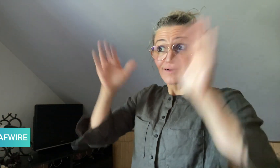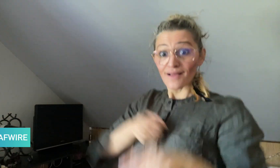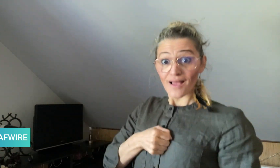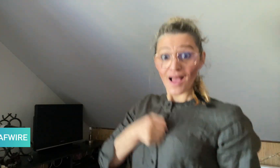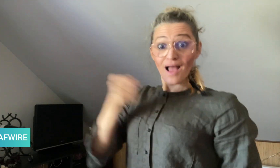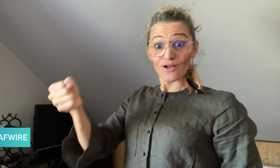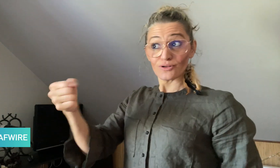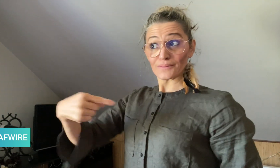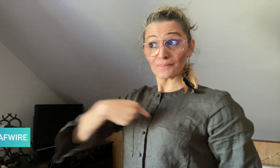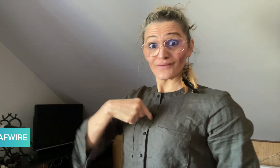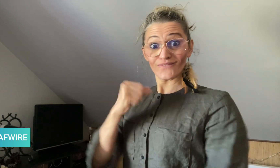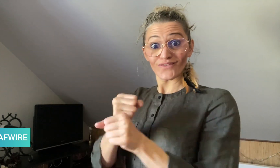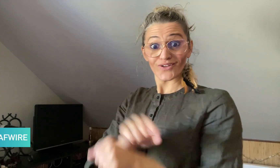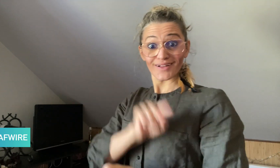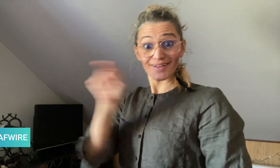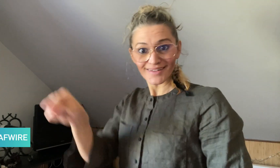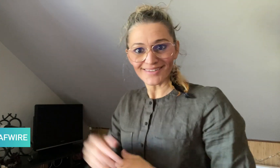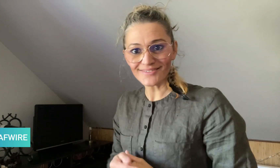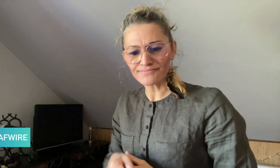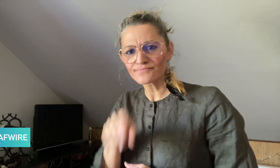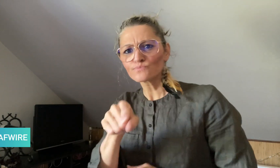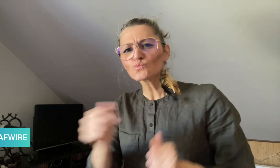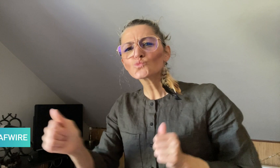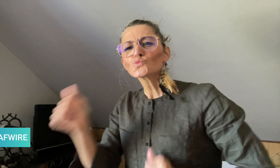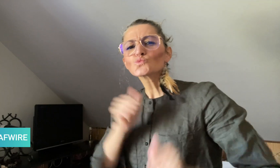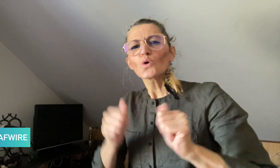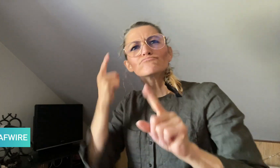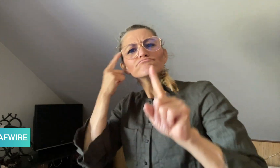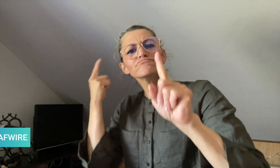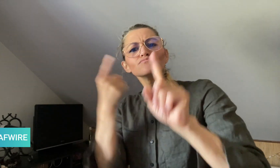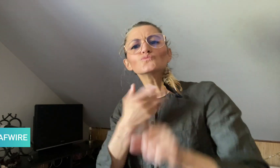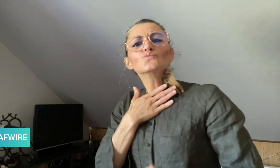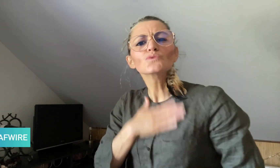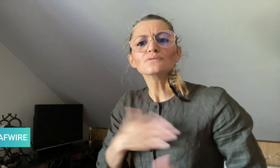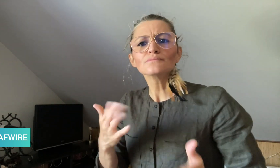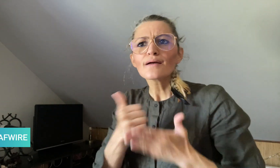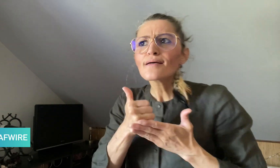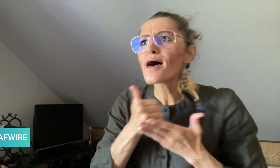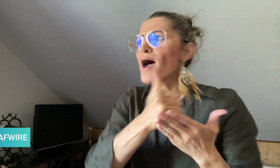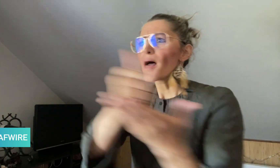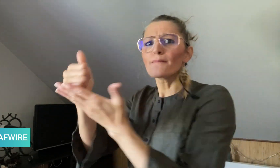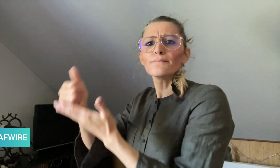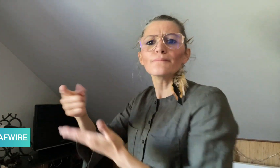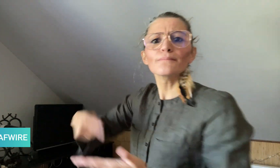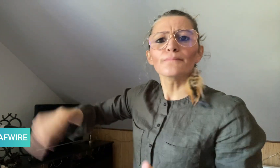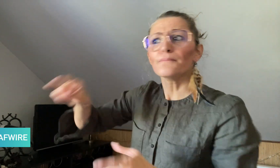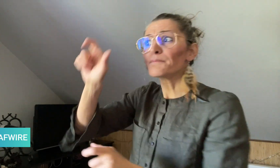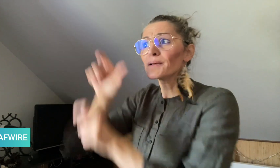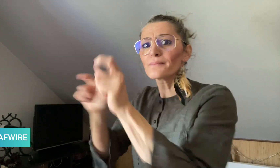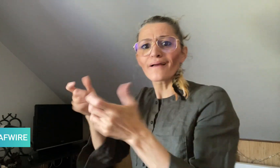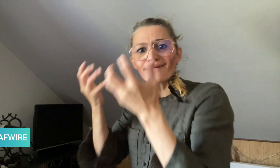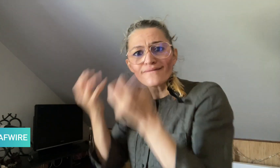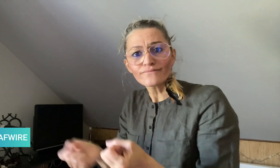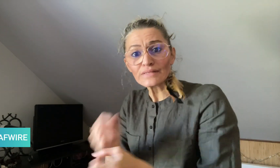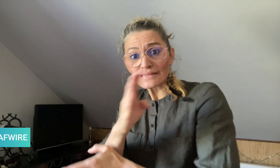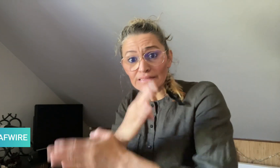help people with disabilities or health conditions